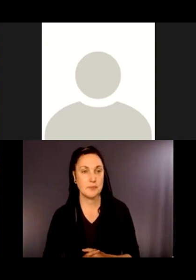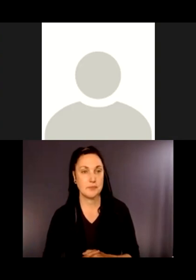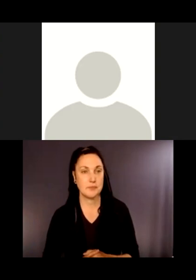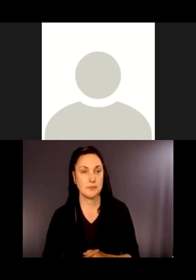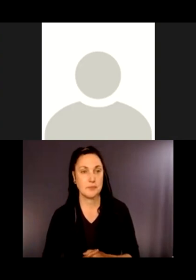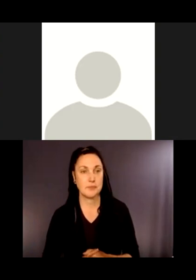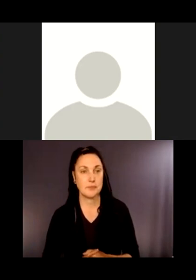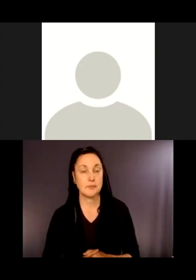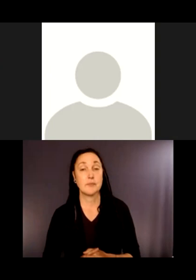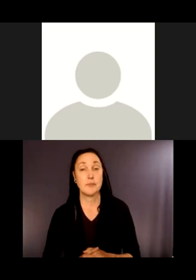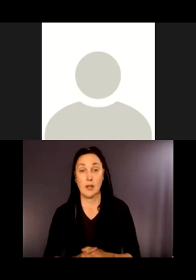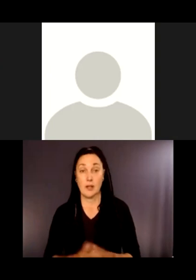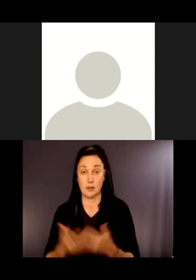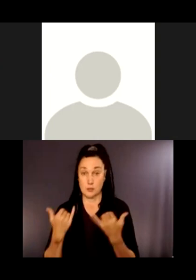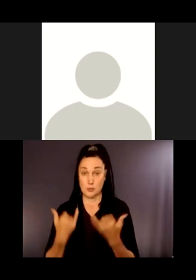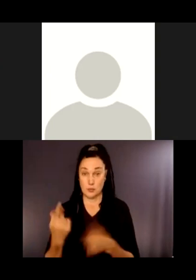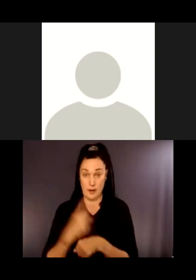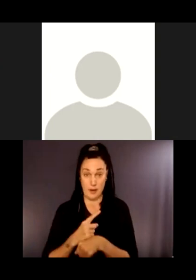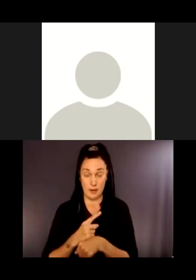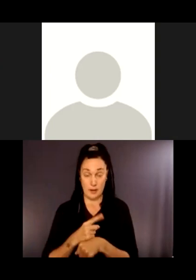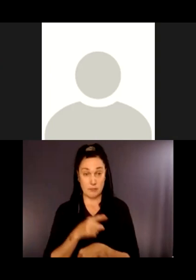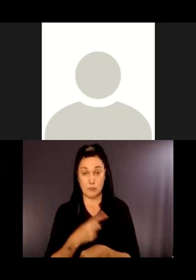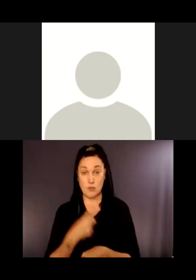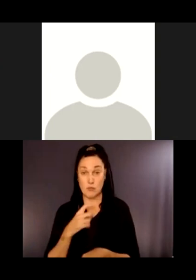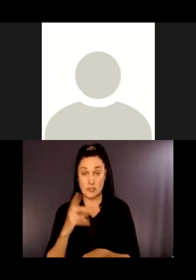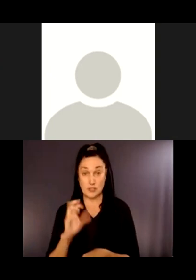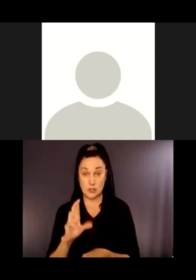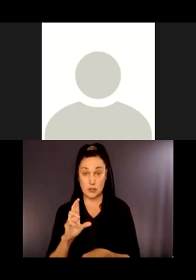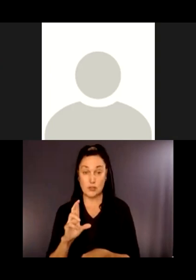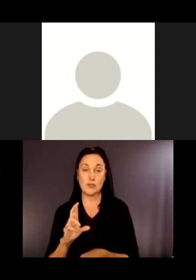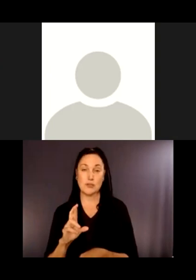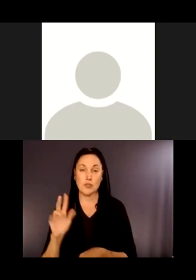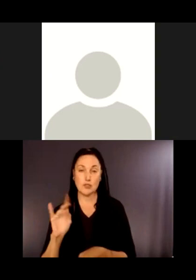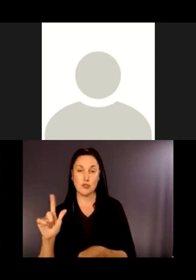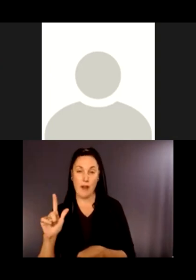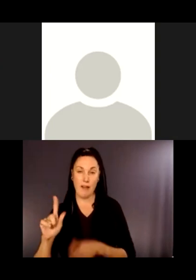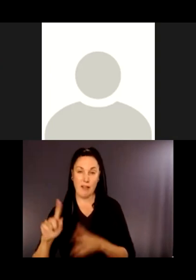So today the Red Cedar Trailhead is much more accessible than it